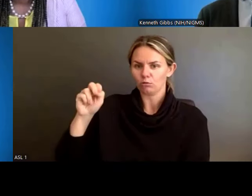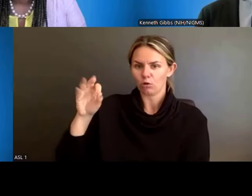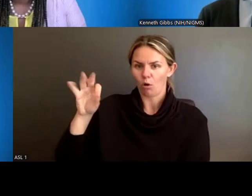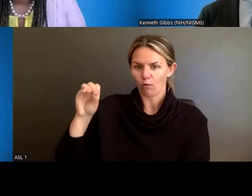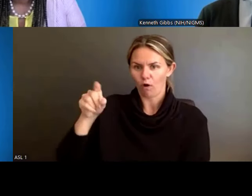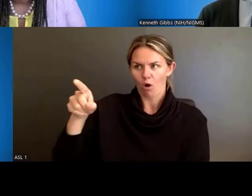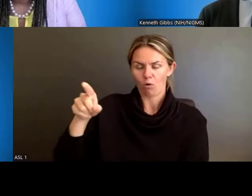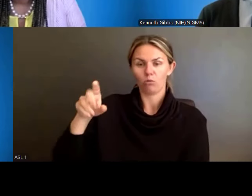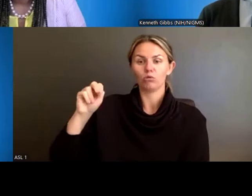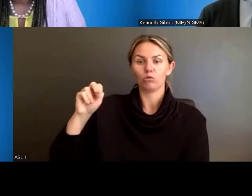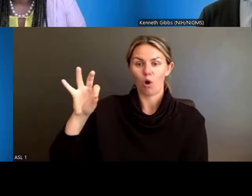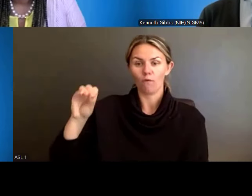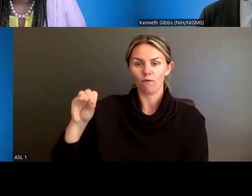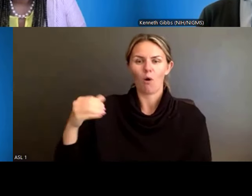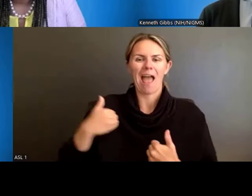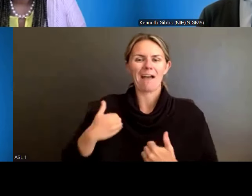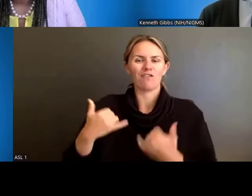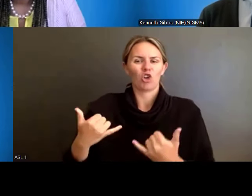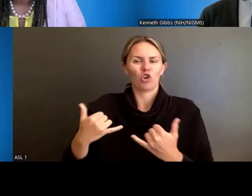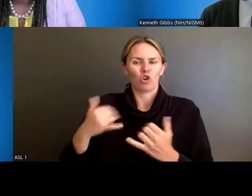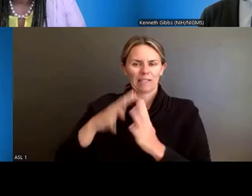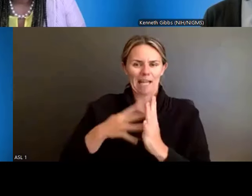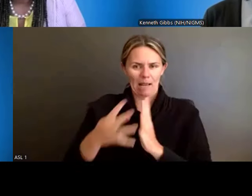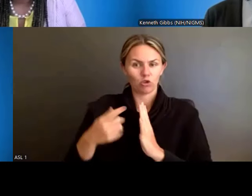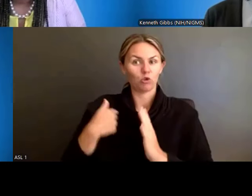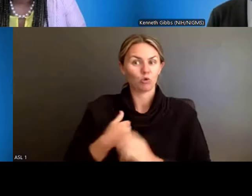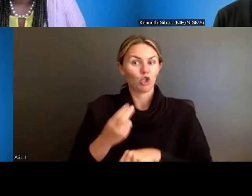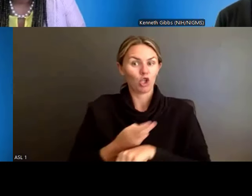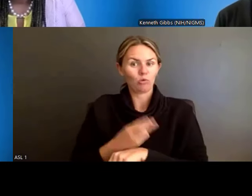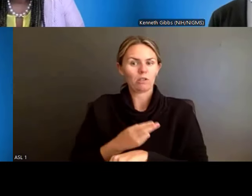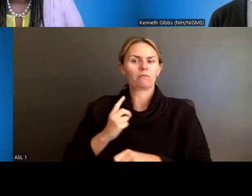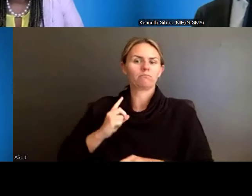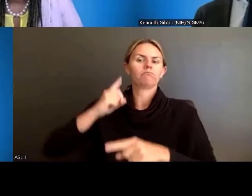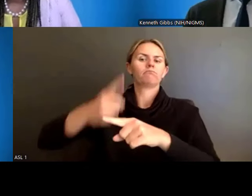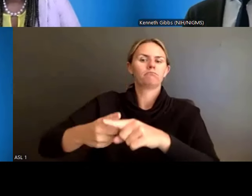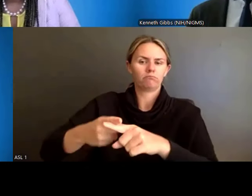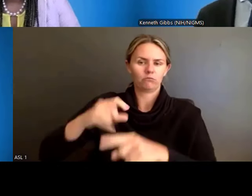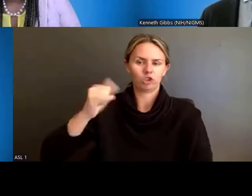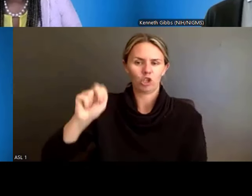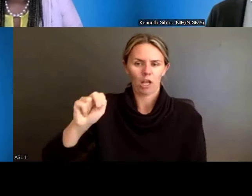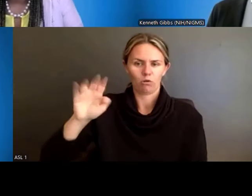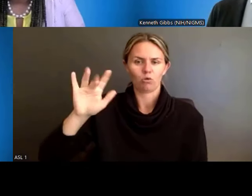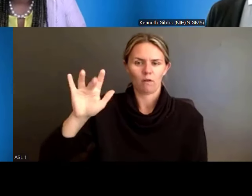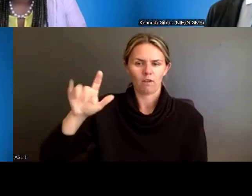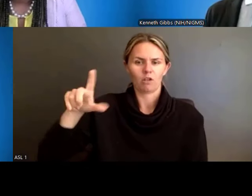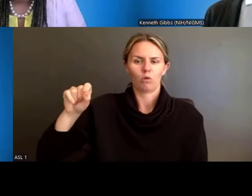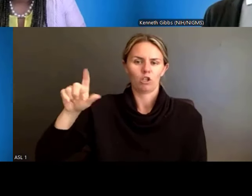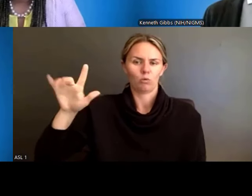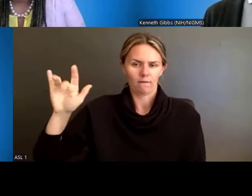which is what we're using. Dr. Anissa Brown: Thank you, Kenny. So, again, we're trying to provide you with this information